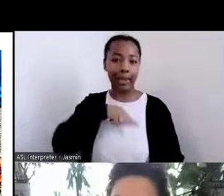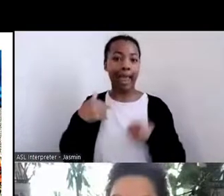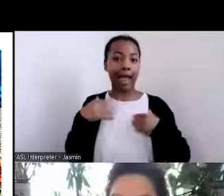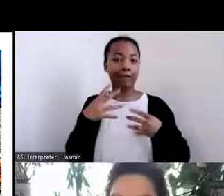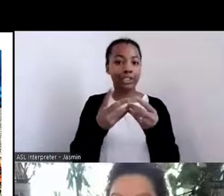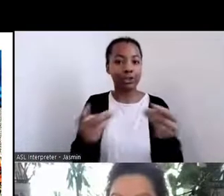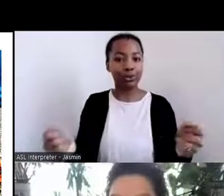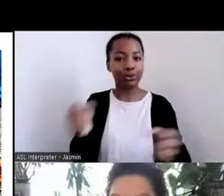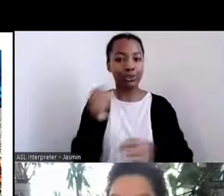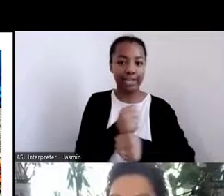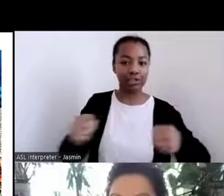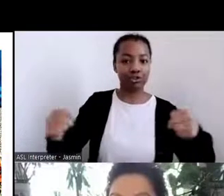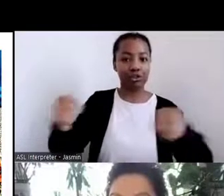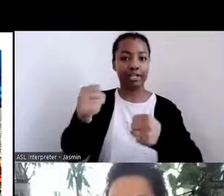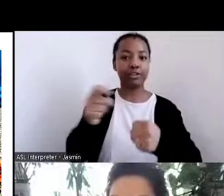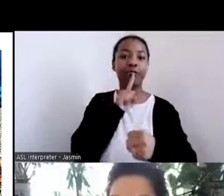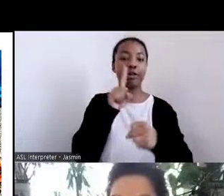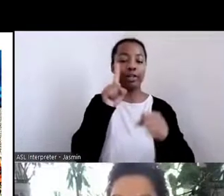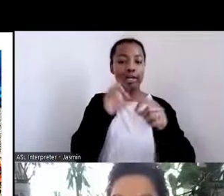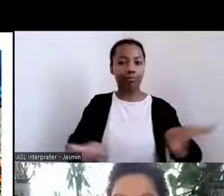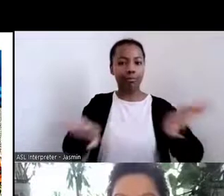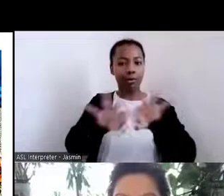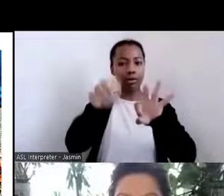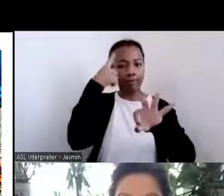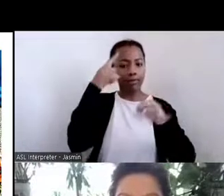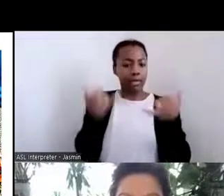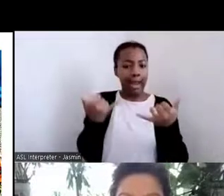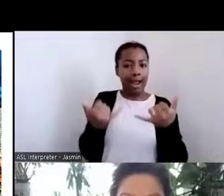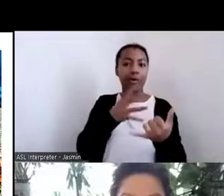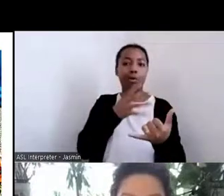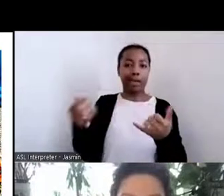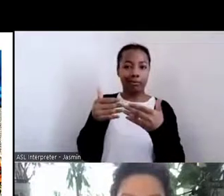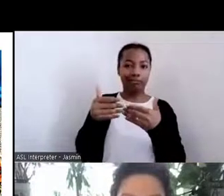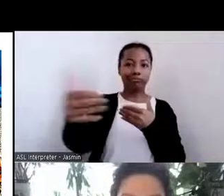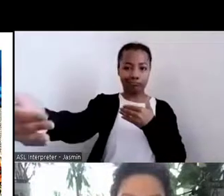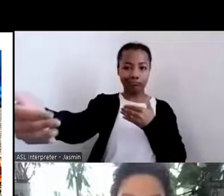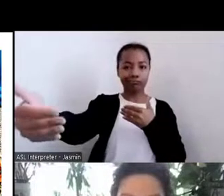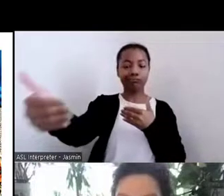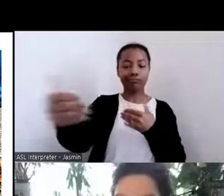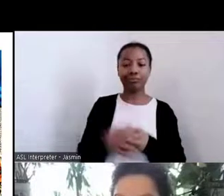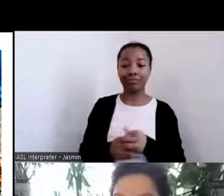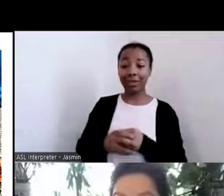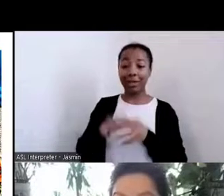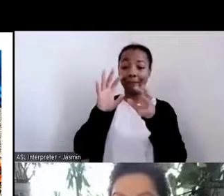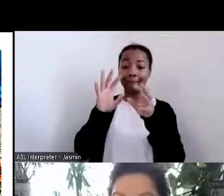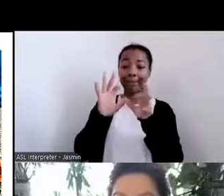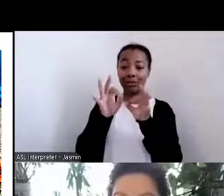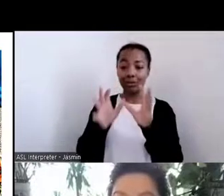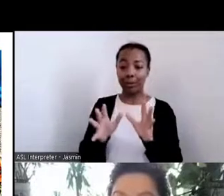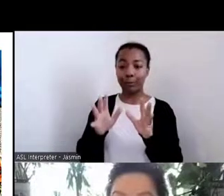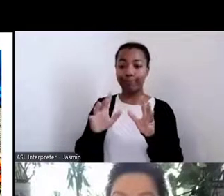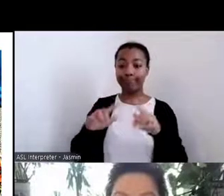now but also going forward, how do we incorporate that. You know, we cannot have people speaking on our behalf.